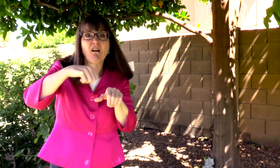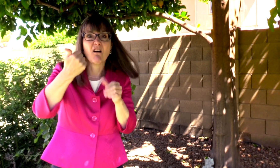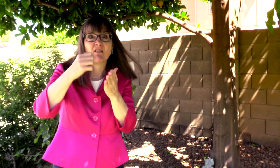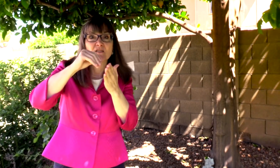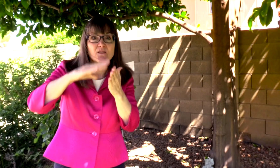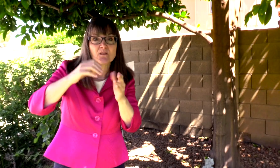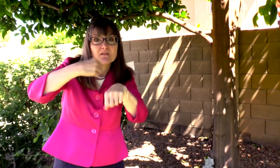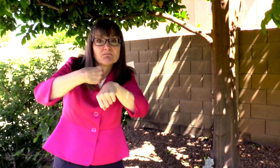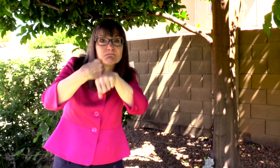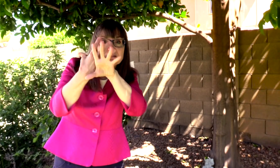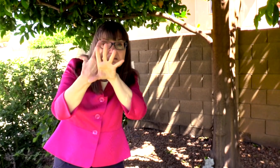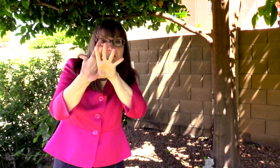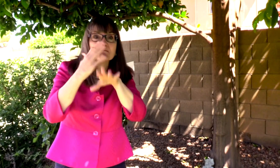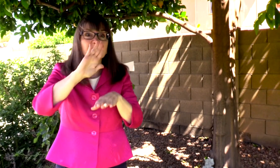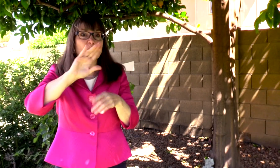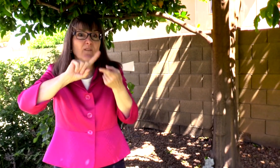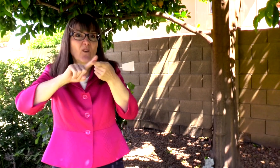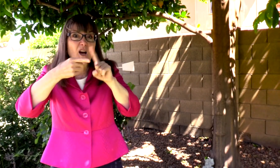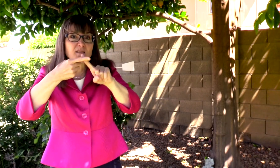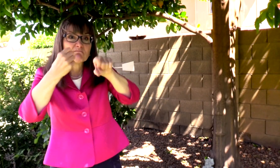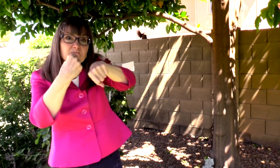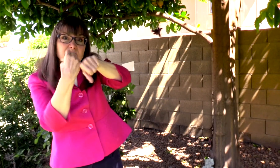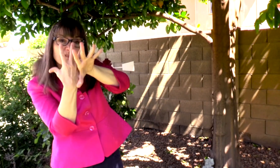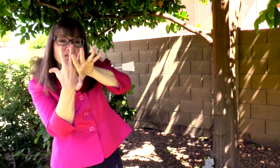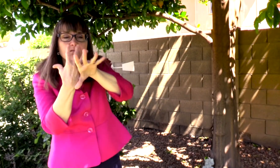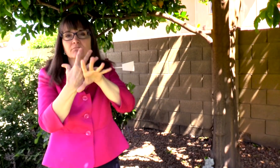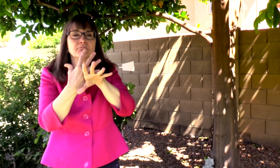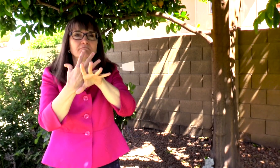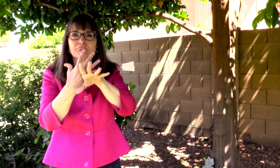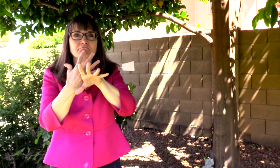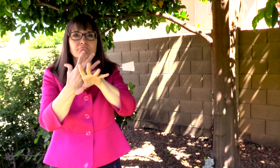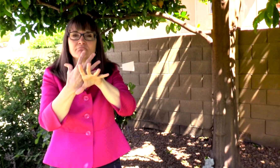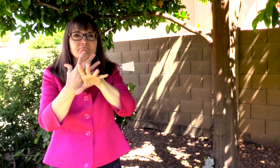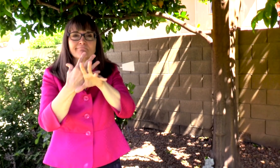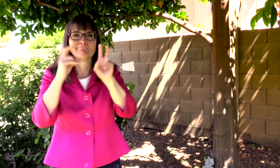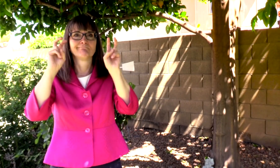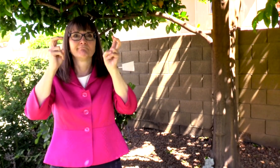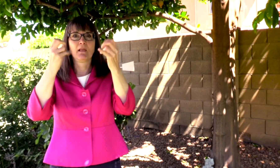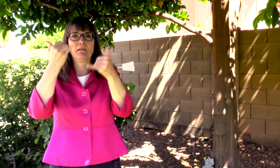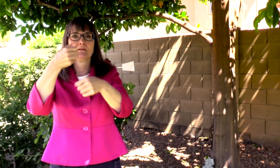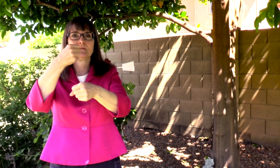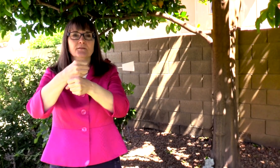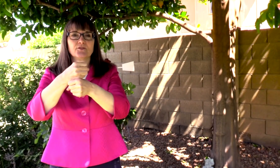STUDENTS AND YOUR FRIENDS OVER ZOOM.